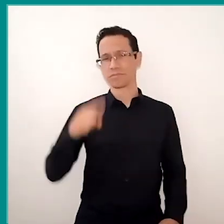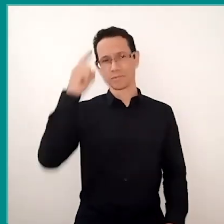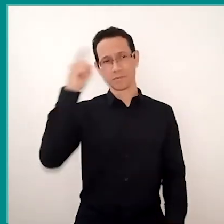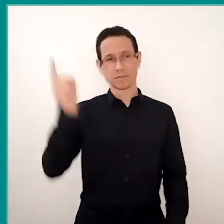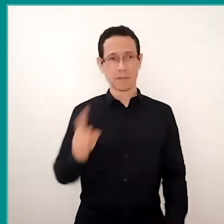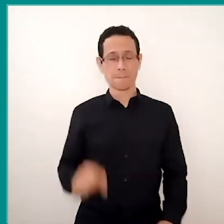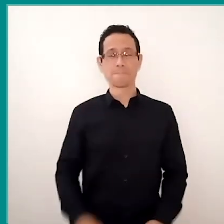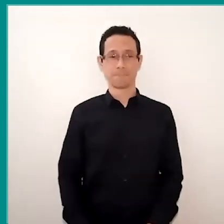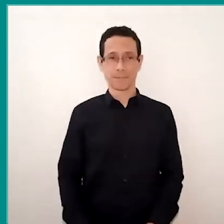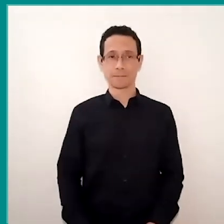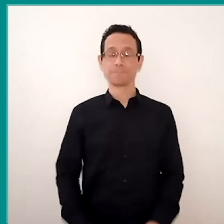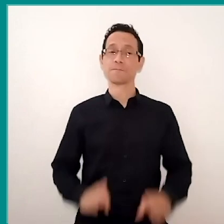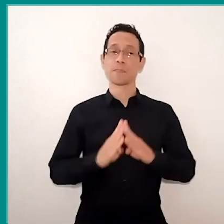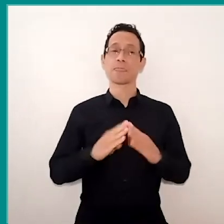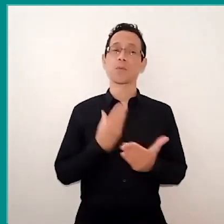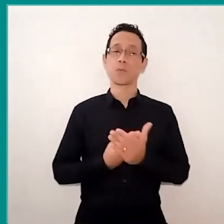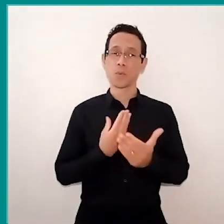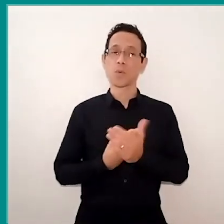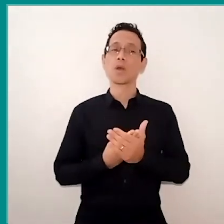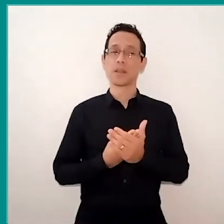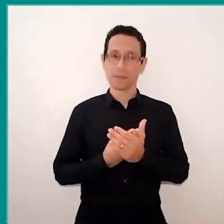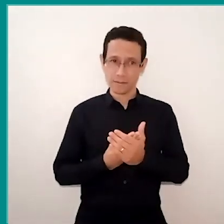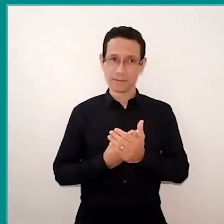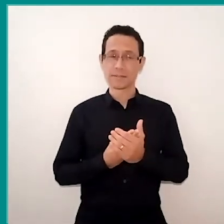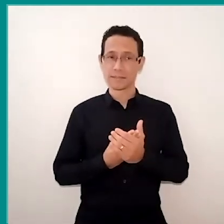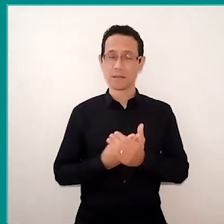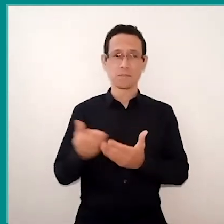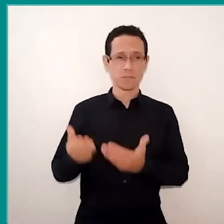And the school, then, is invited, is challenged,